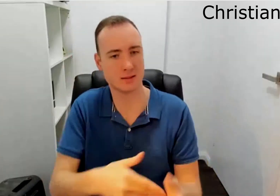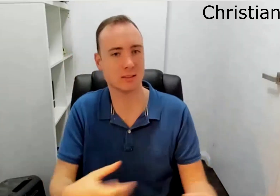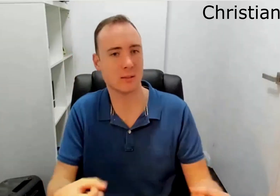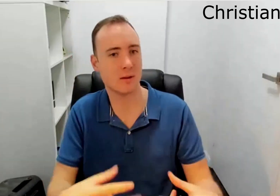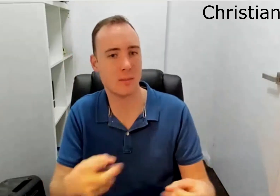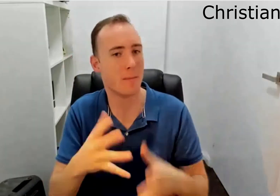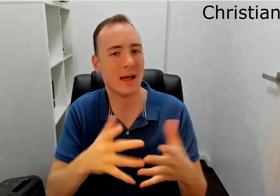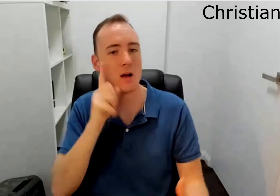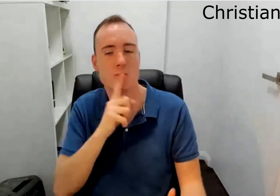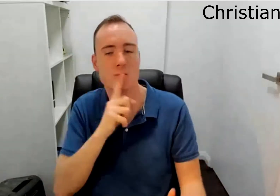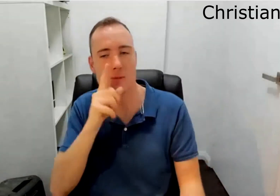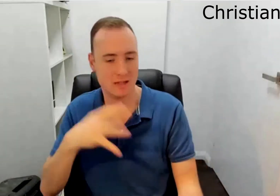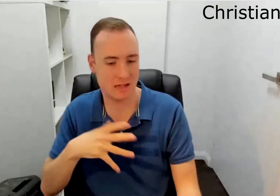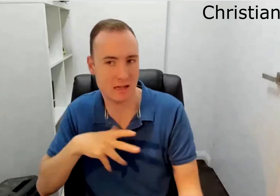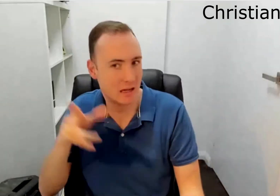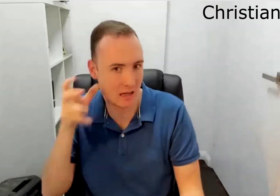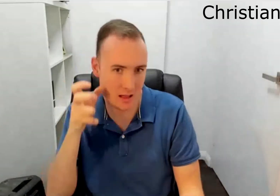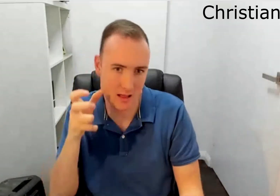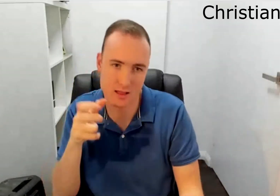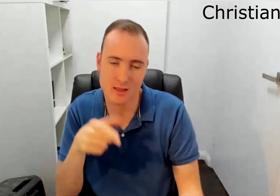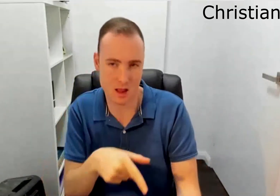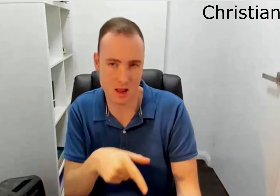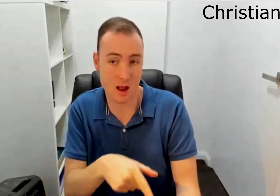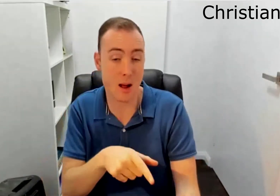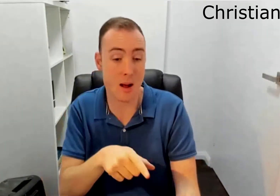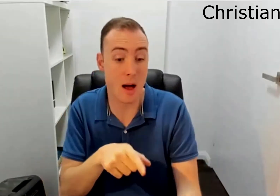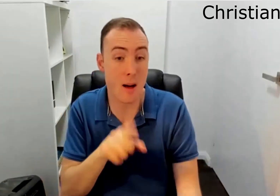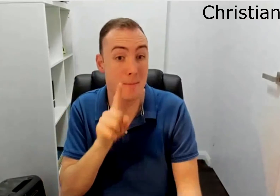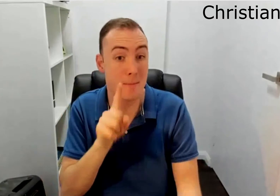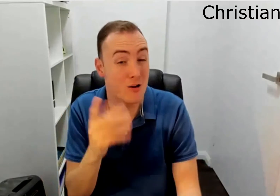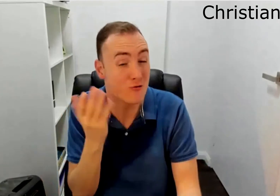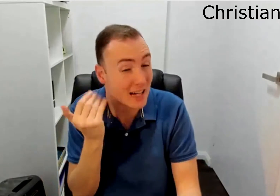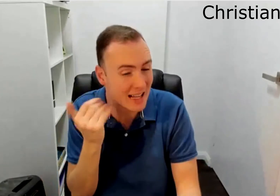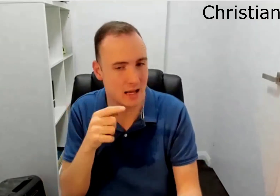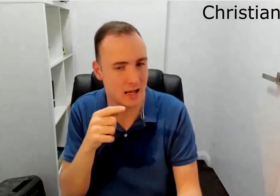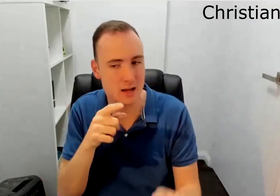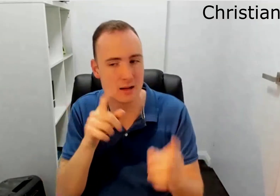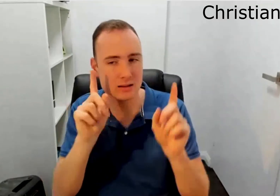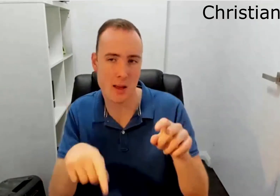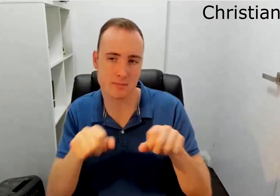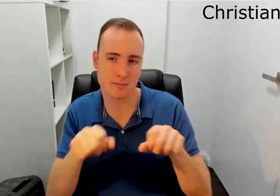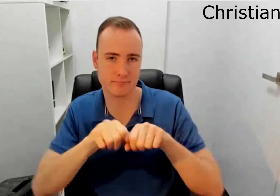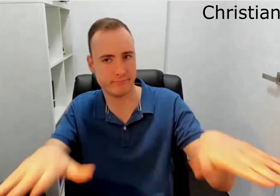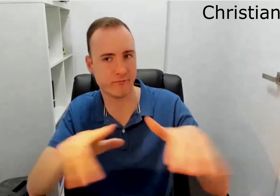Uh from their phone and maybe they don't have earphones with them. So they've got captioning available on a lot of those platforms